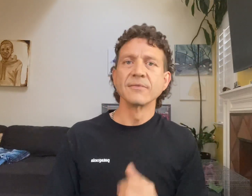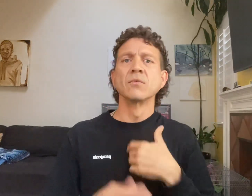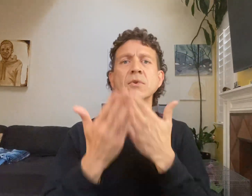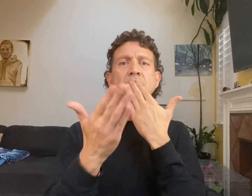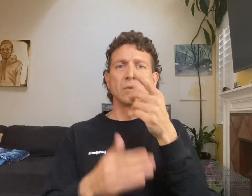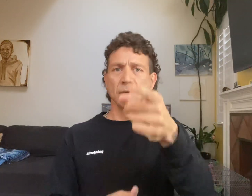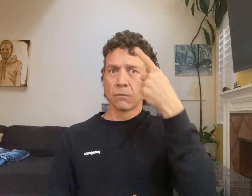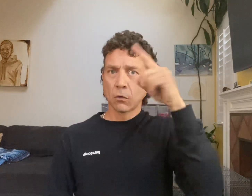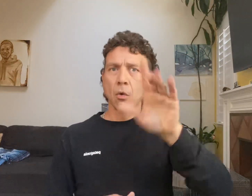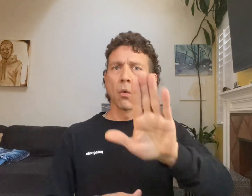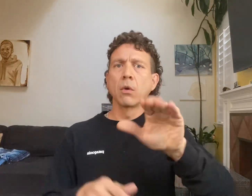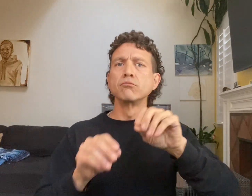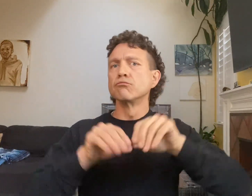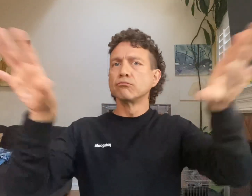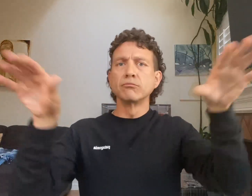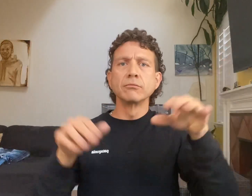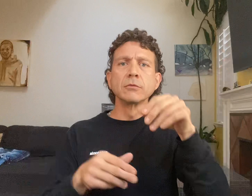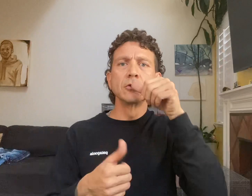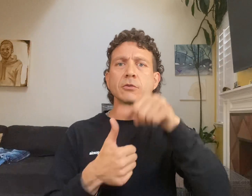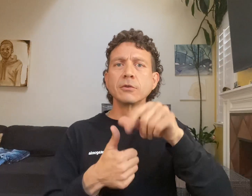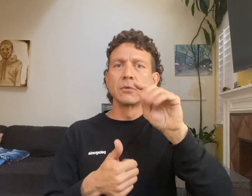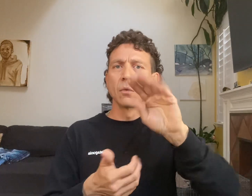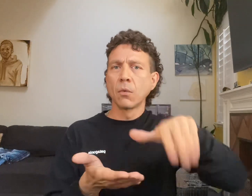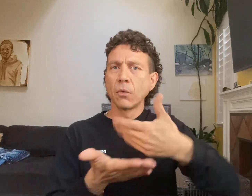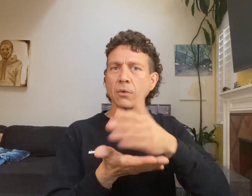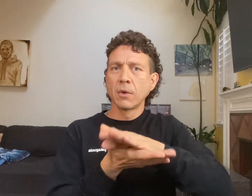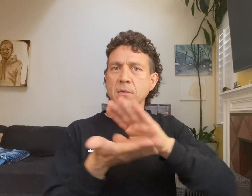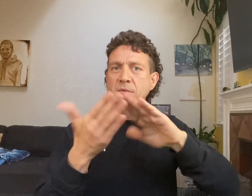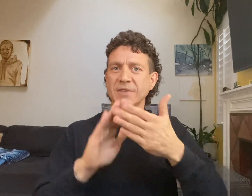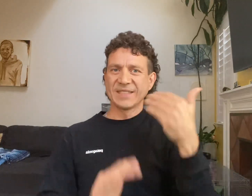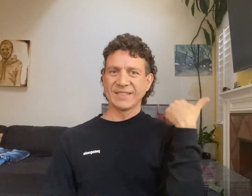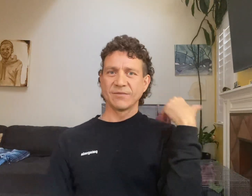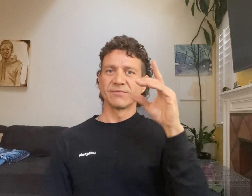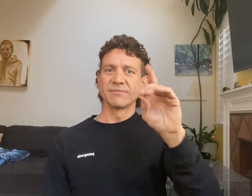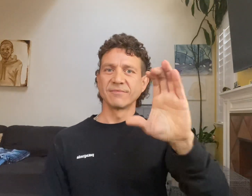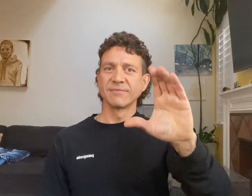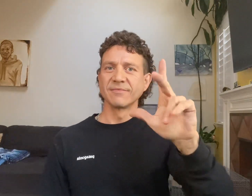I want to thank you for sending out a holiday message in the letter to the school wide community on December 23, 2021